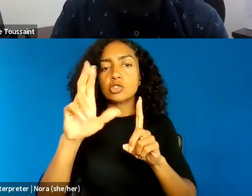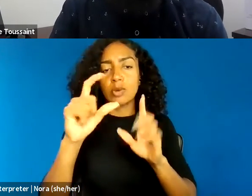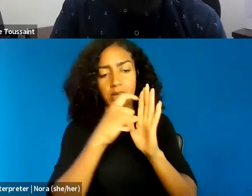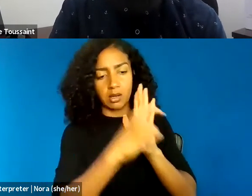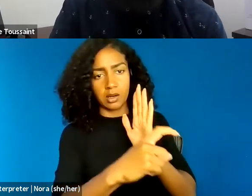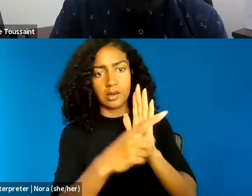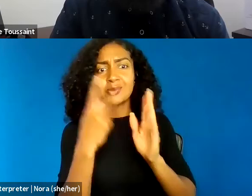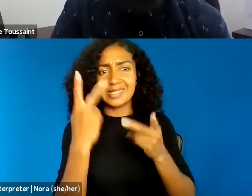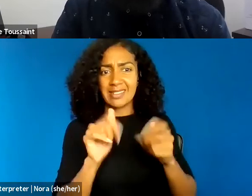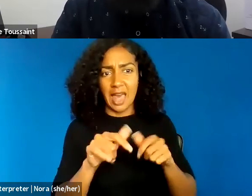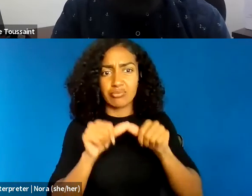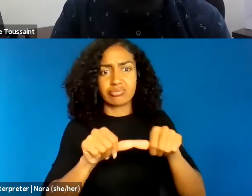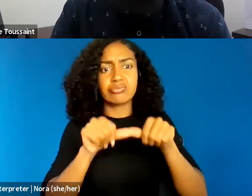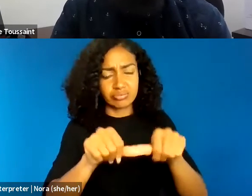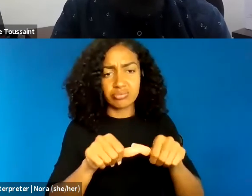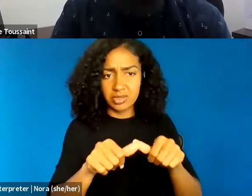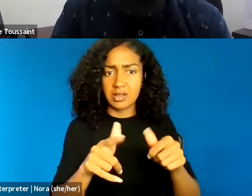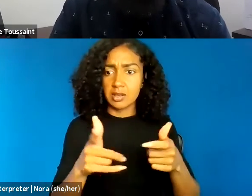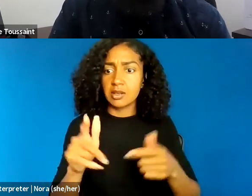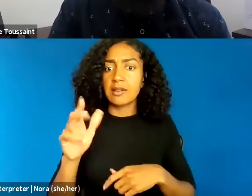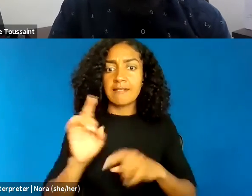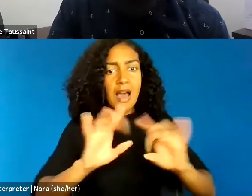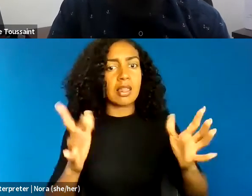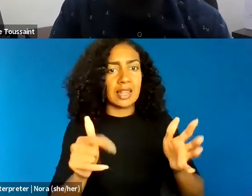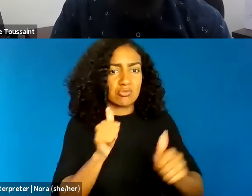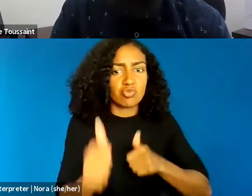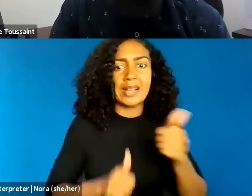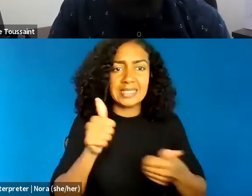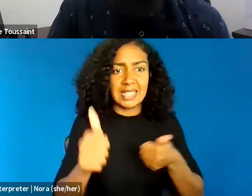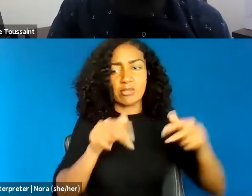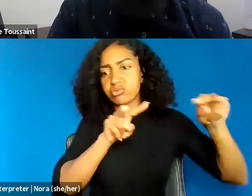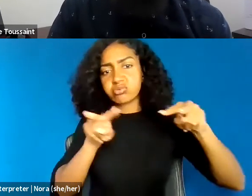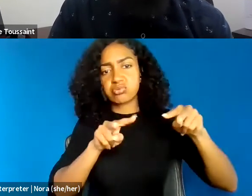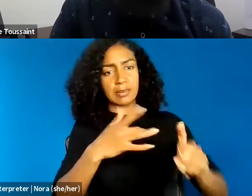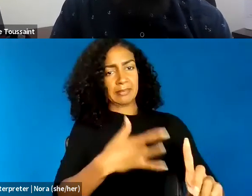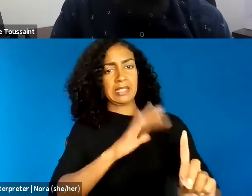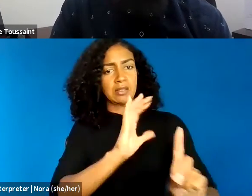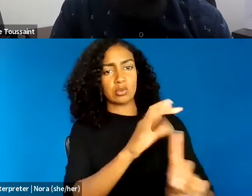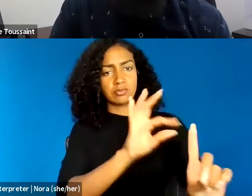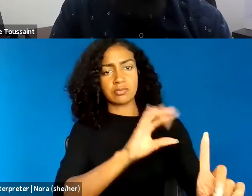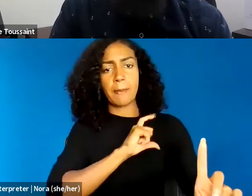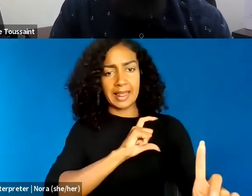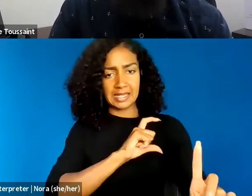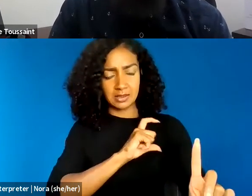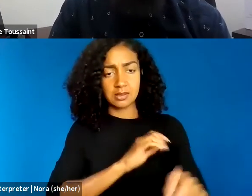and supervisory culture of American policing. Such challenges are laid bare when peaceful assemblies of BLM protestors